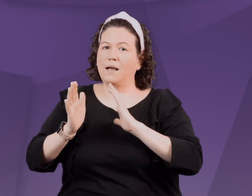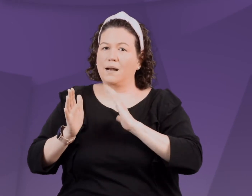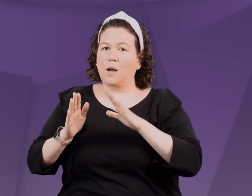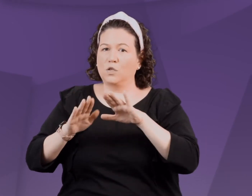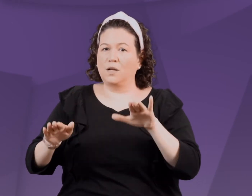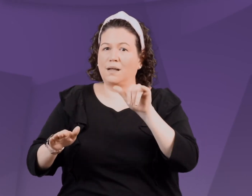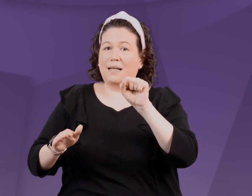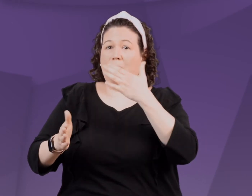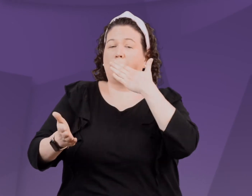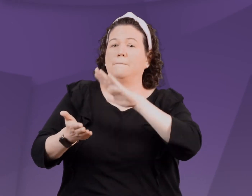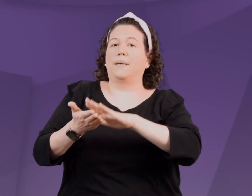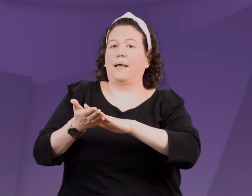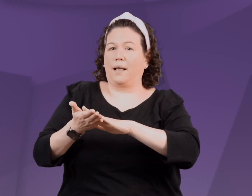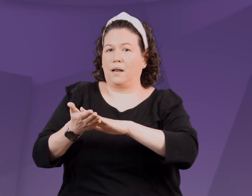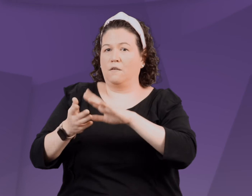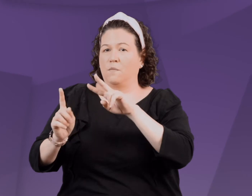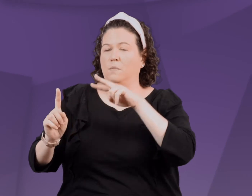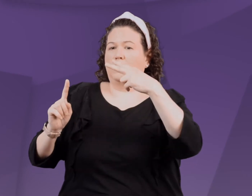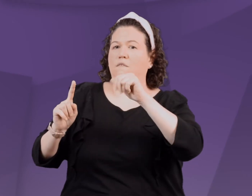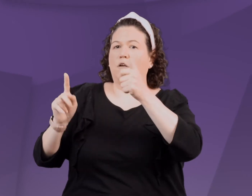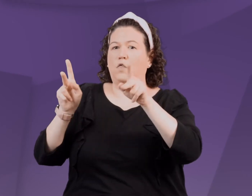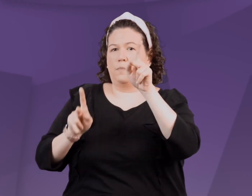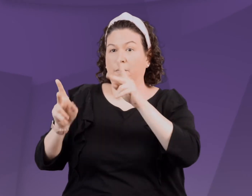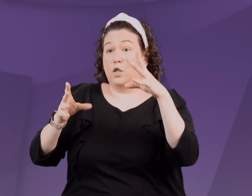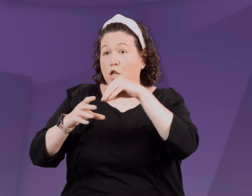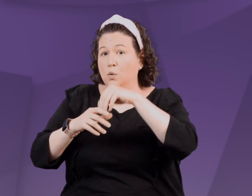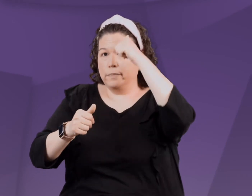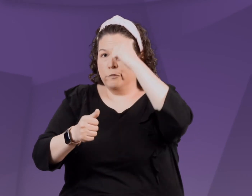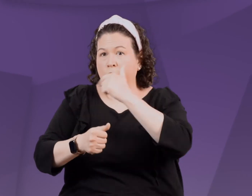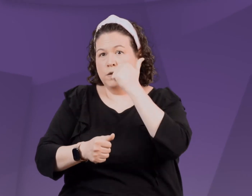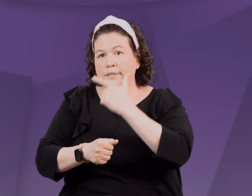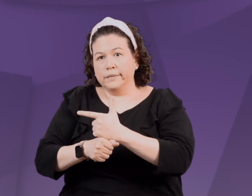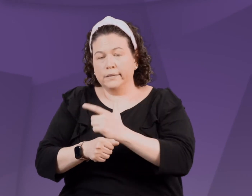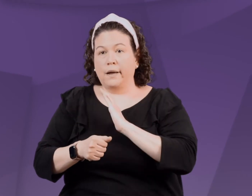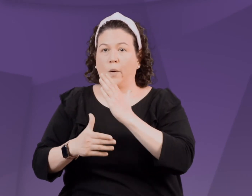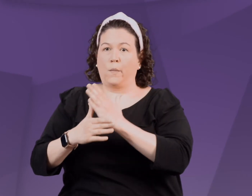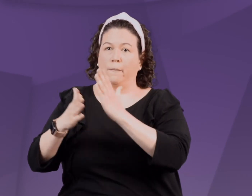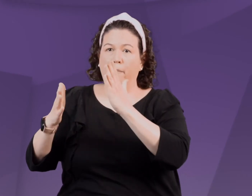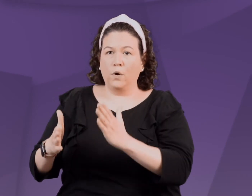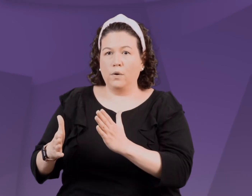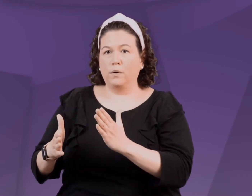It defines our child as bad in the eyes of other including siblings,